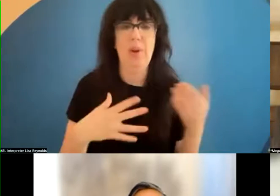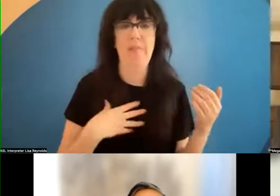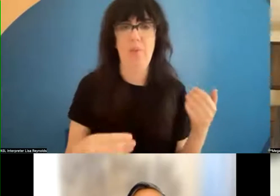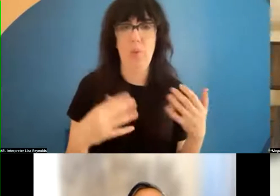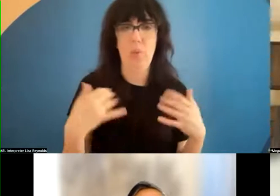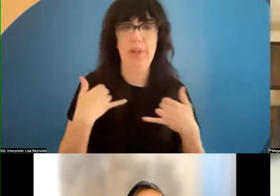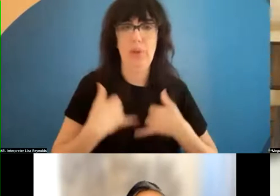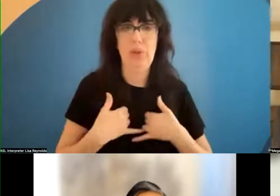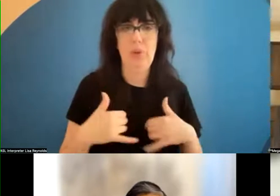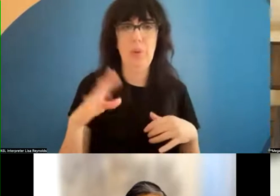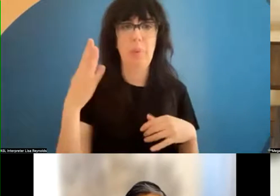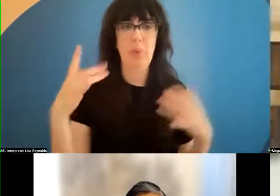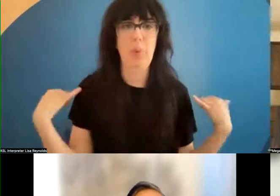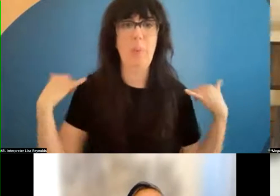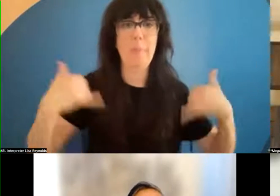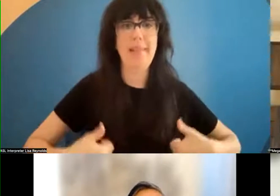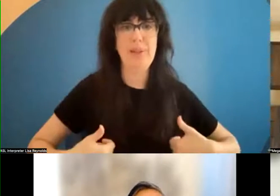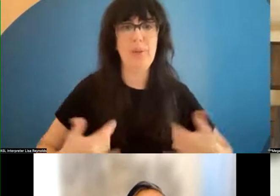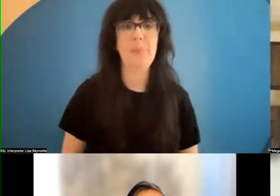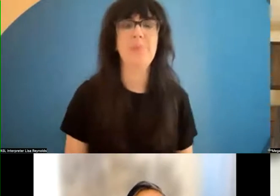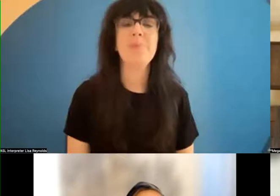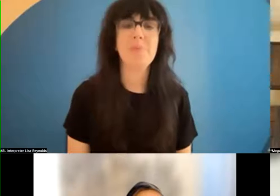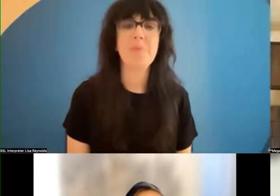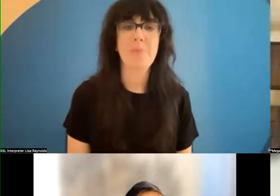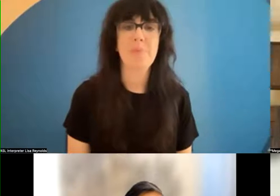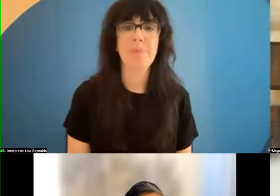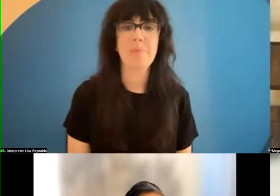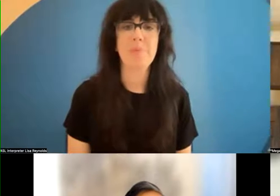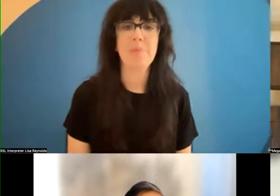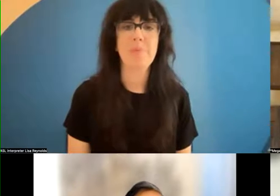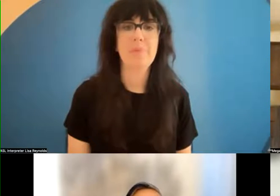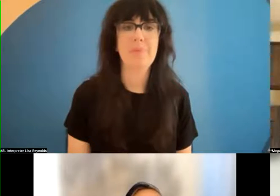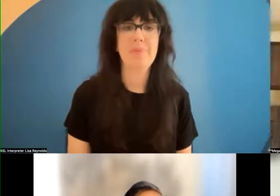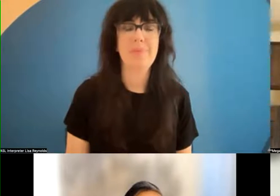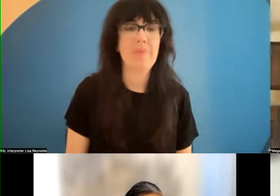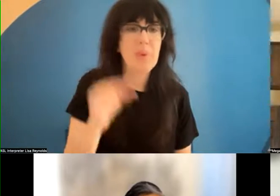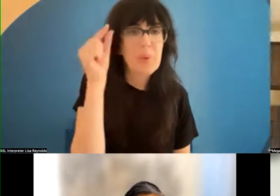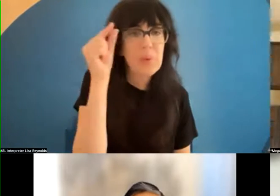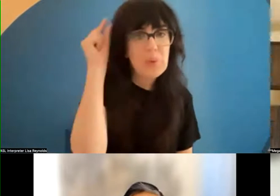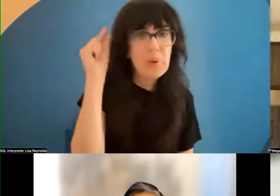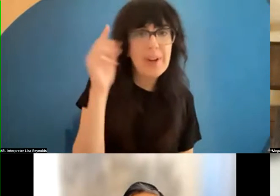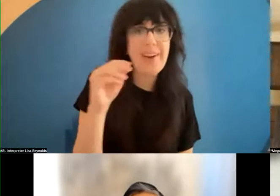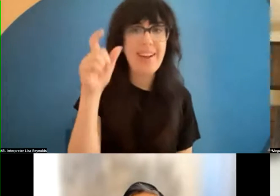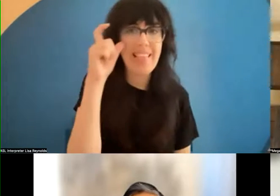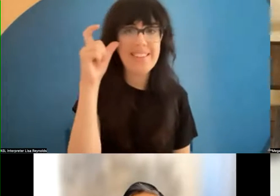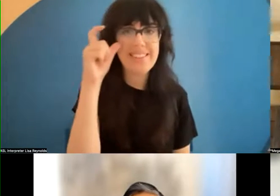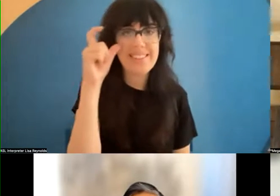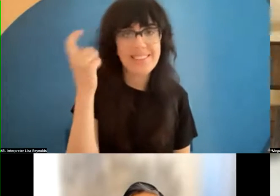a blue Blazer . I am short hair and glasses. >> Megan Metcalf: Thank you so much,